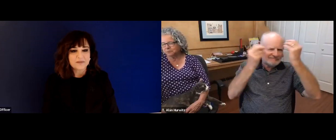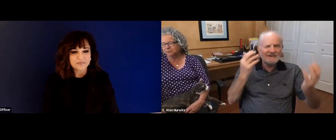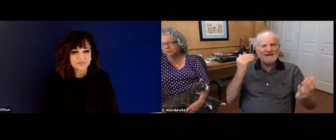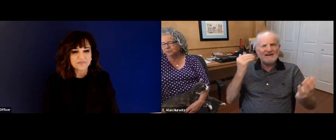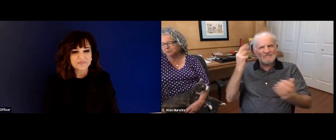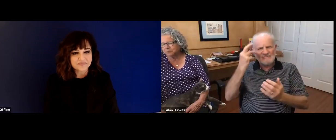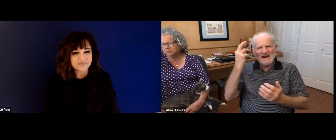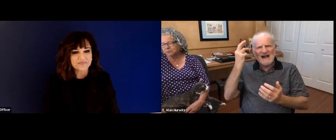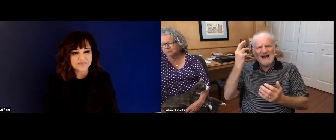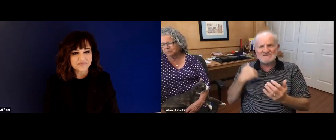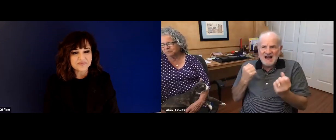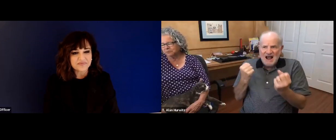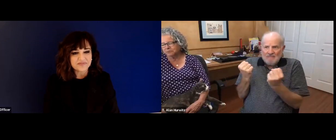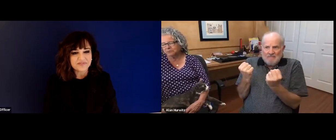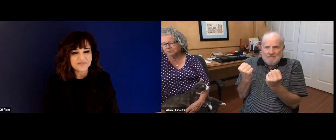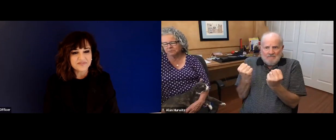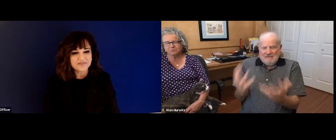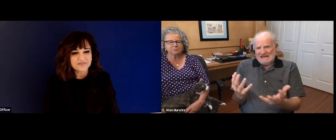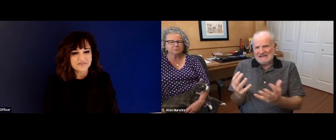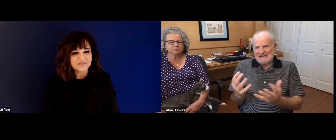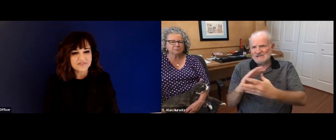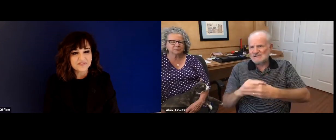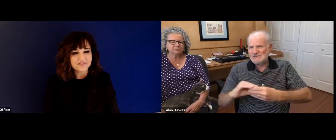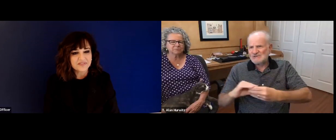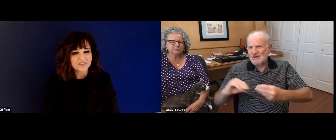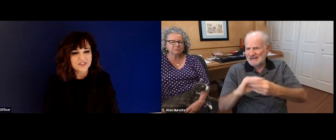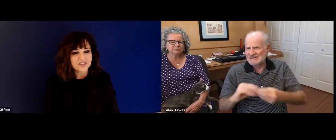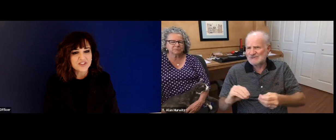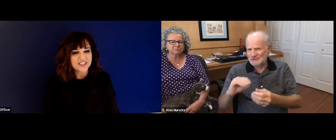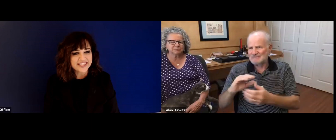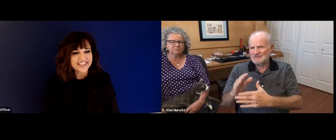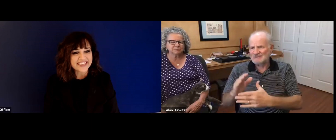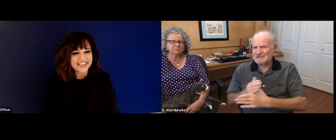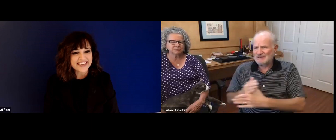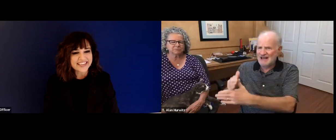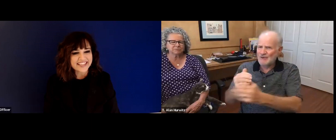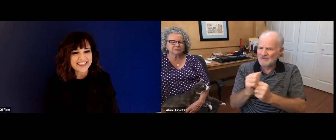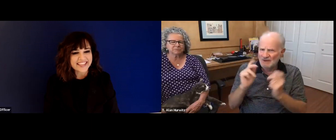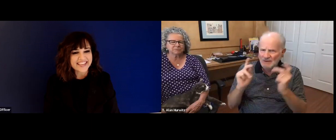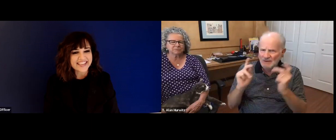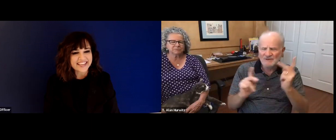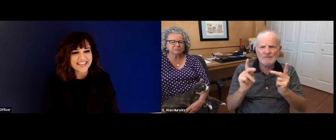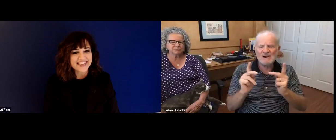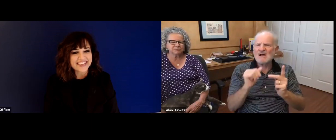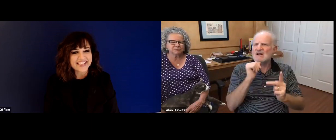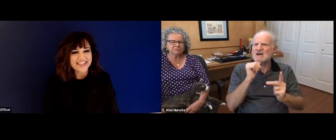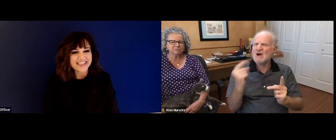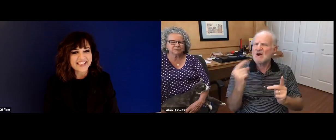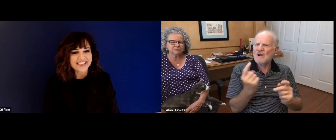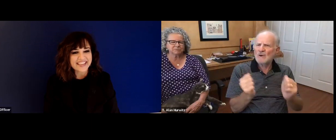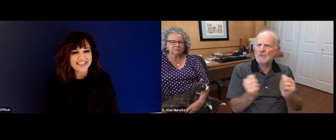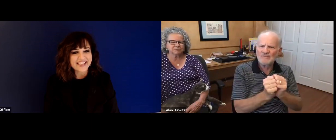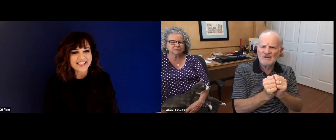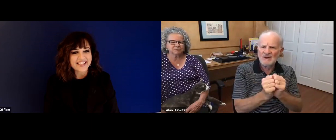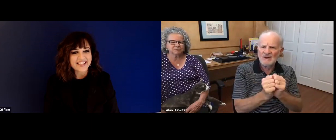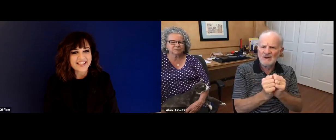bother to write a book. But I was convinced that I had a story to tell. And I started to think about it. And I realized, in